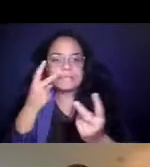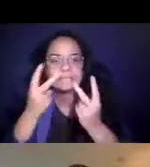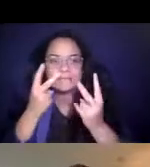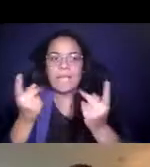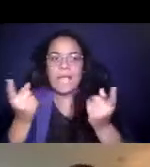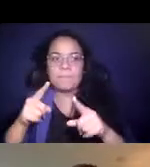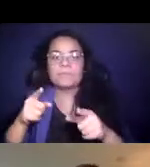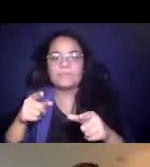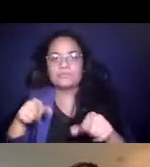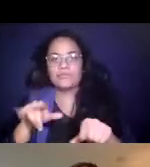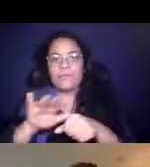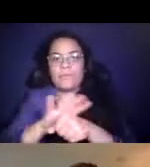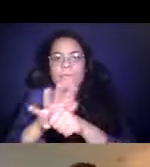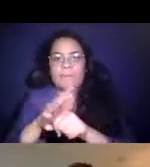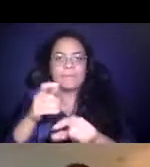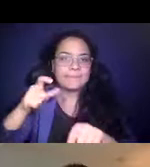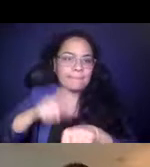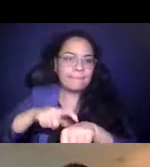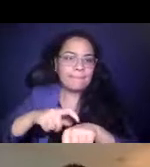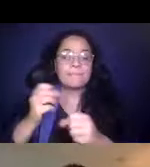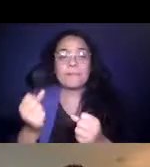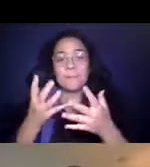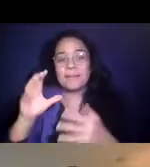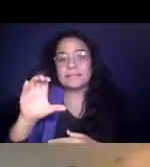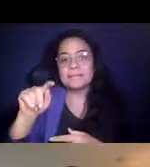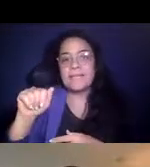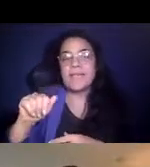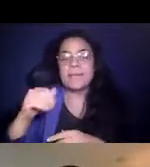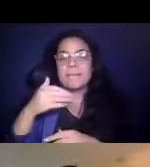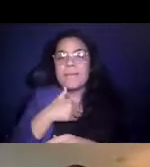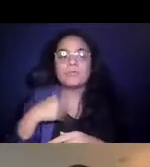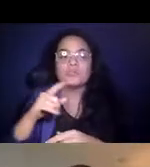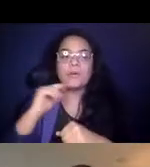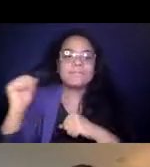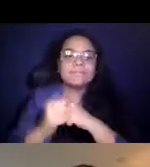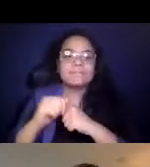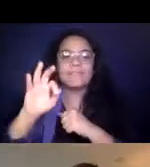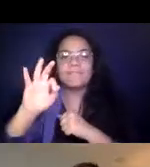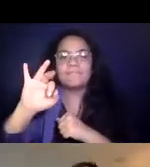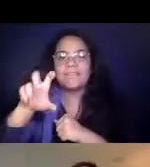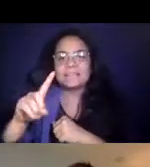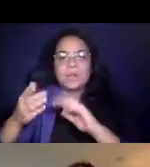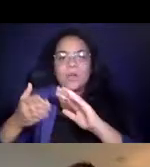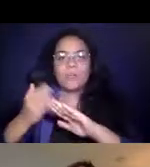14:19:31 Many CTAA members are 6-route operators and the ones I've been speaking to, I would